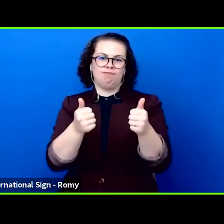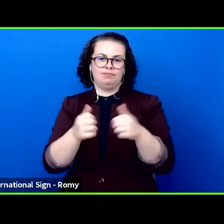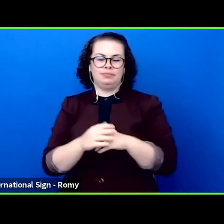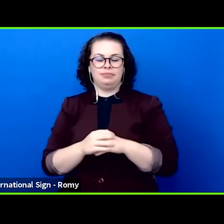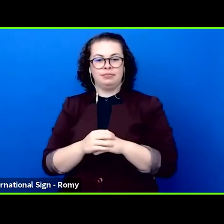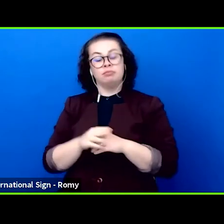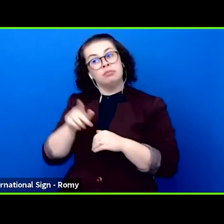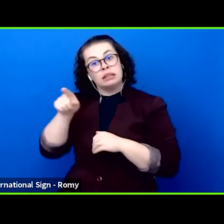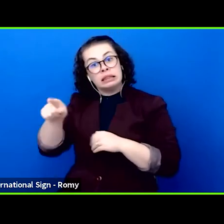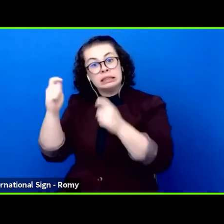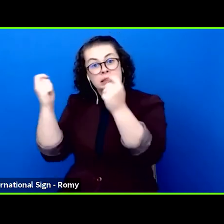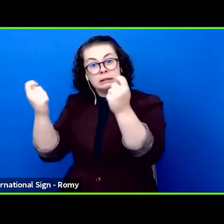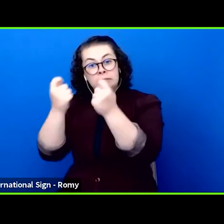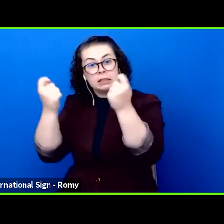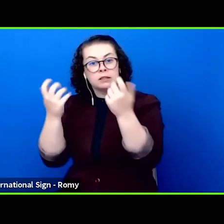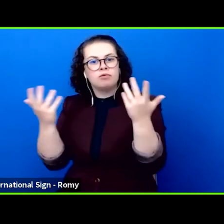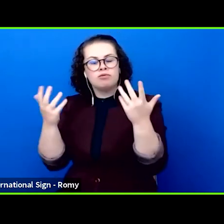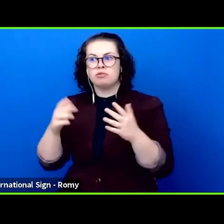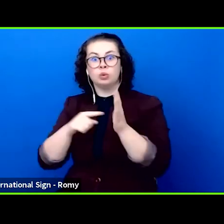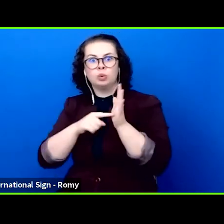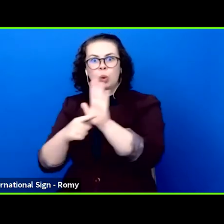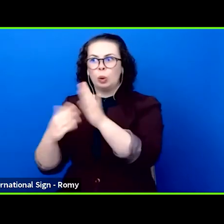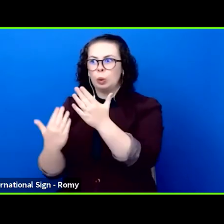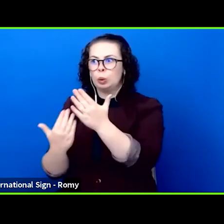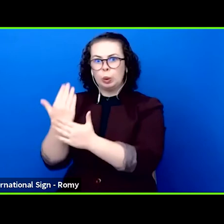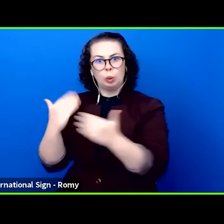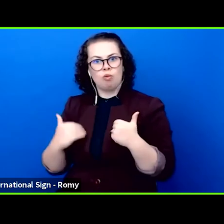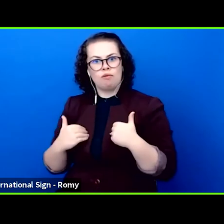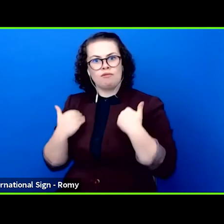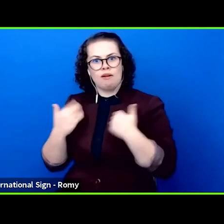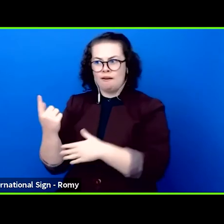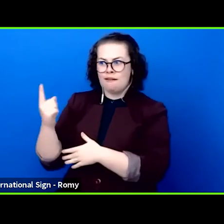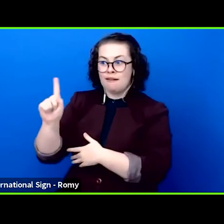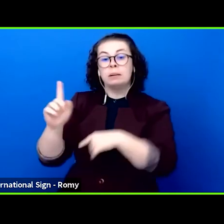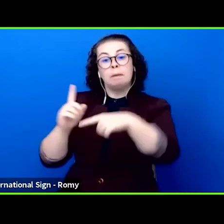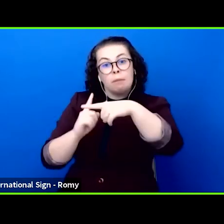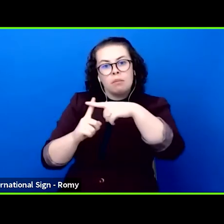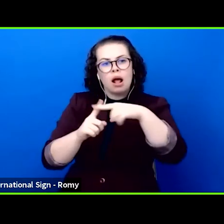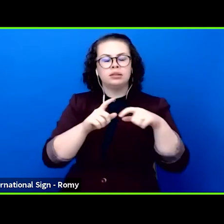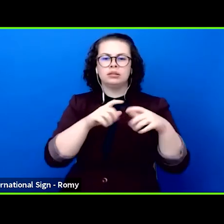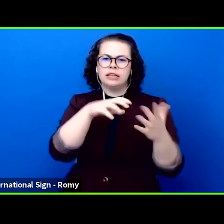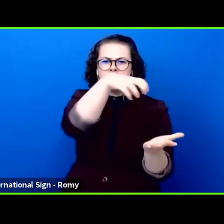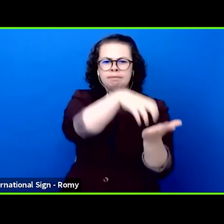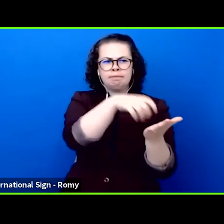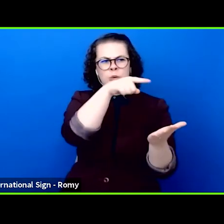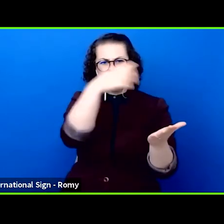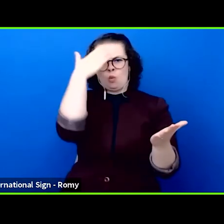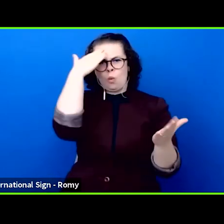established institutions. Many of the invited works were created as freely produced projects.